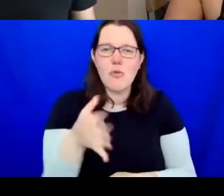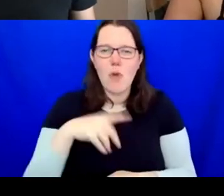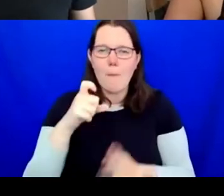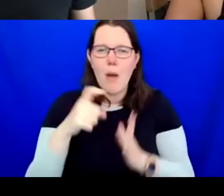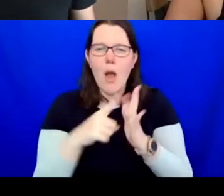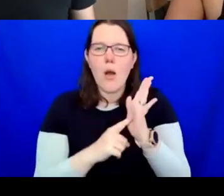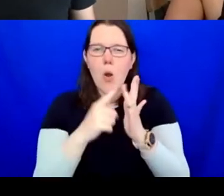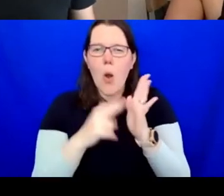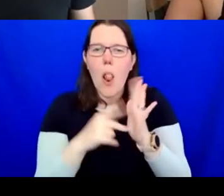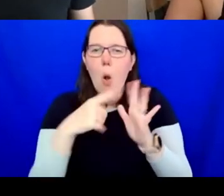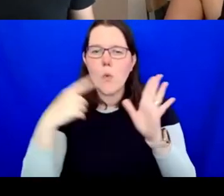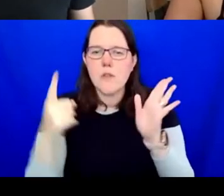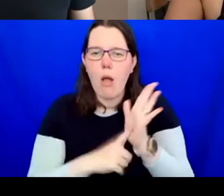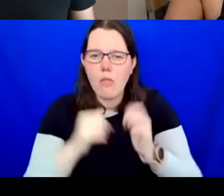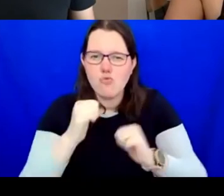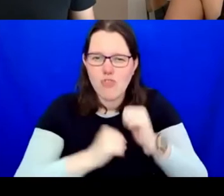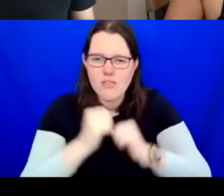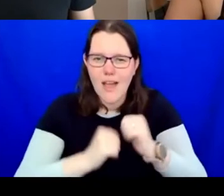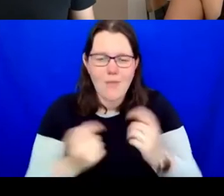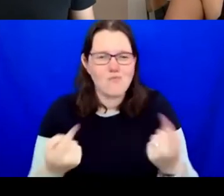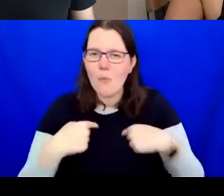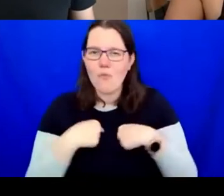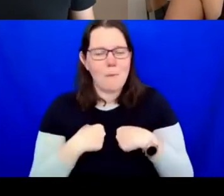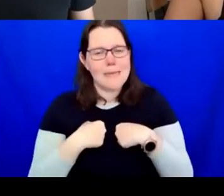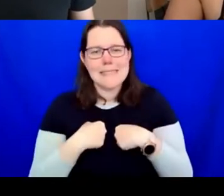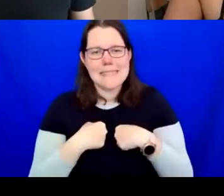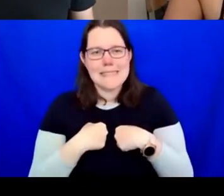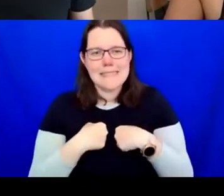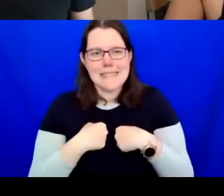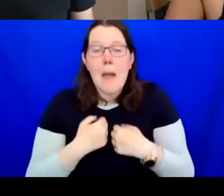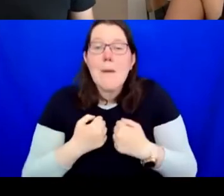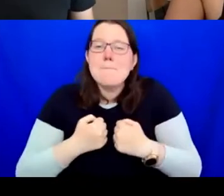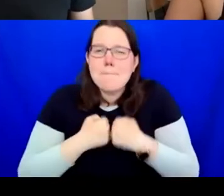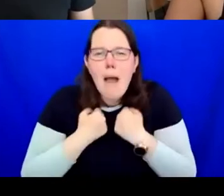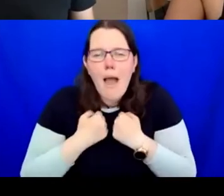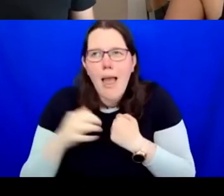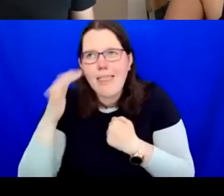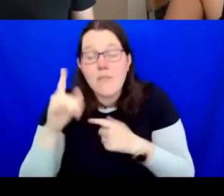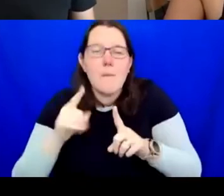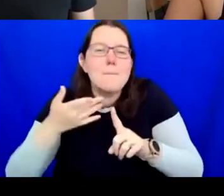If I start with this logic by the way I studied philosophy in arts administration